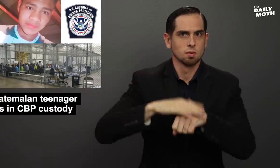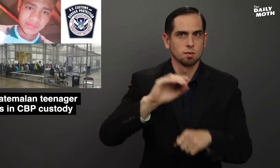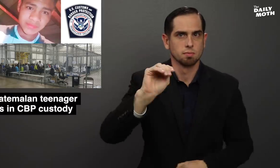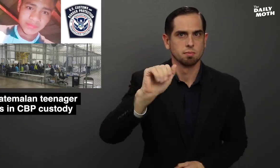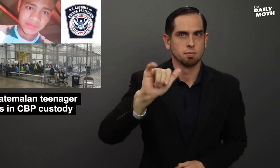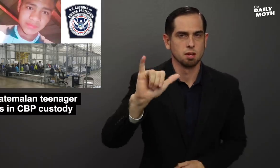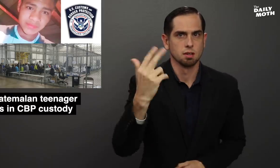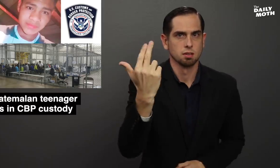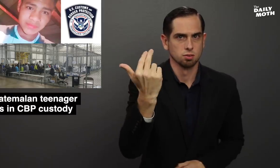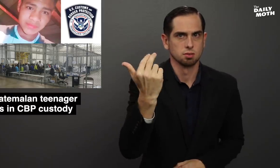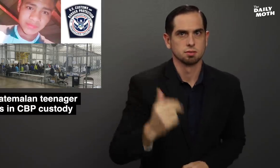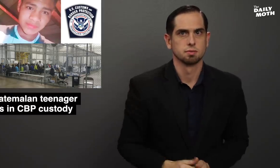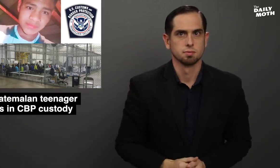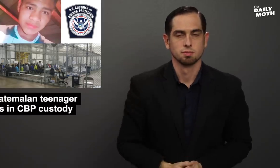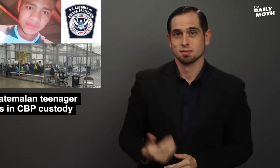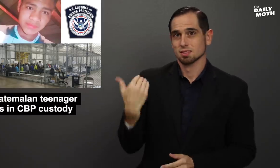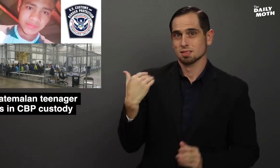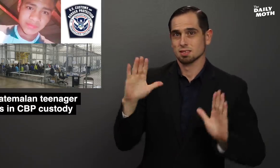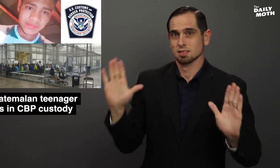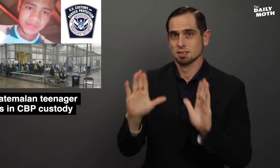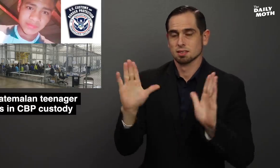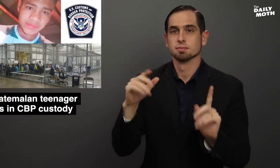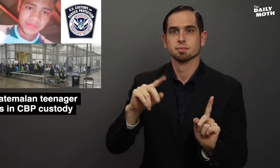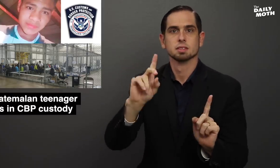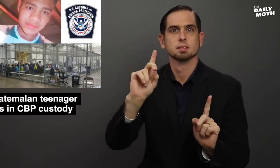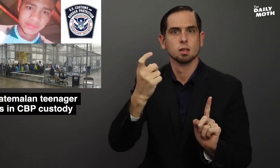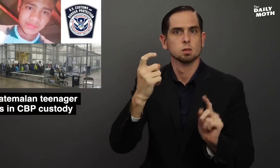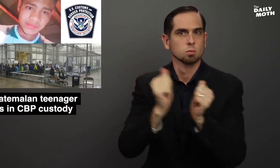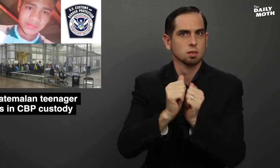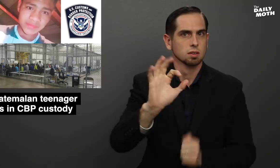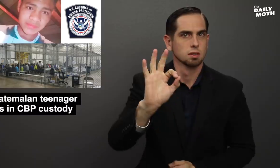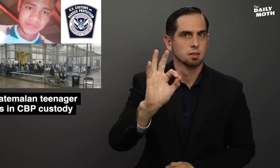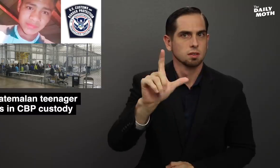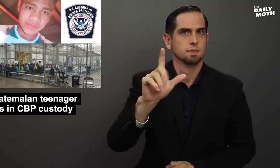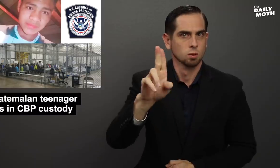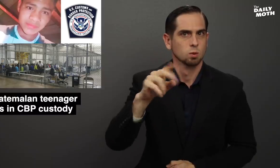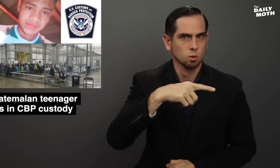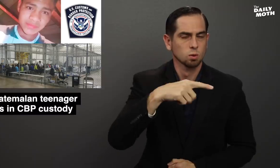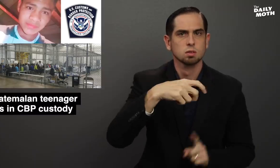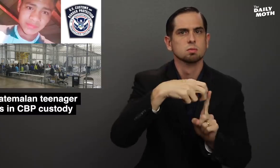on May 13. On Sunday, he was diagnosed with the flu